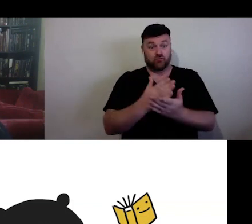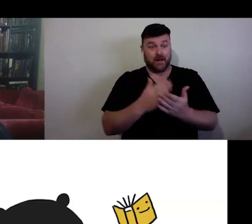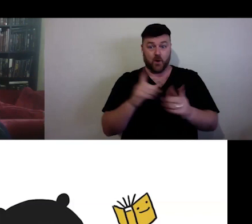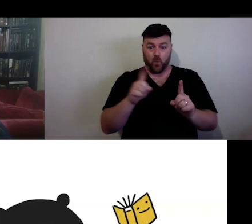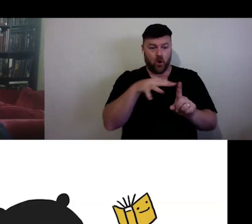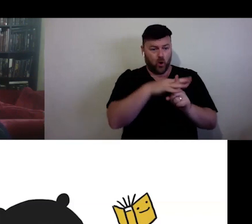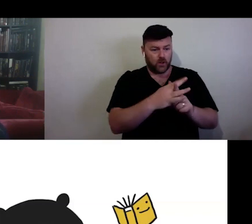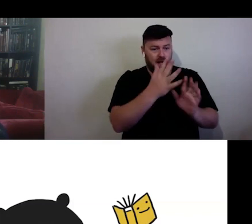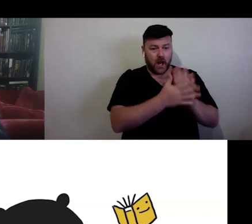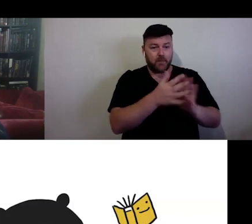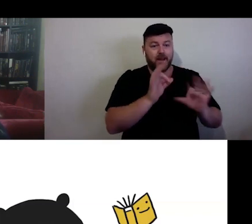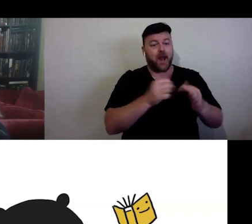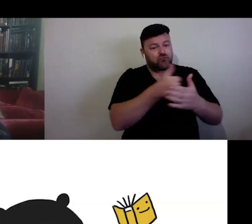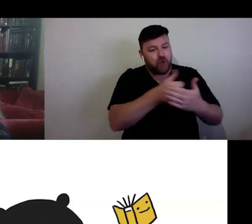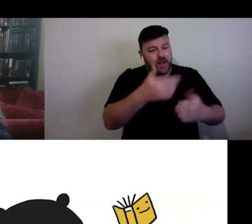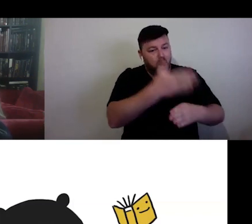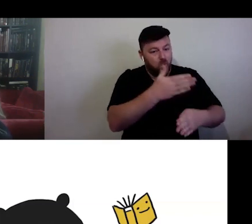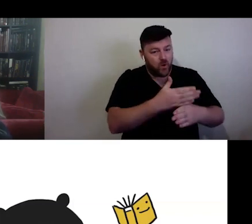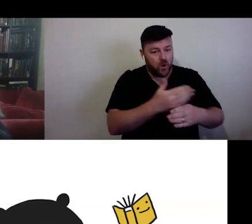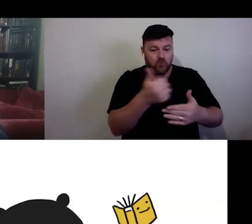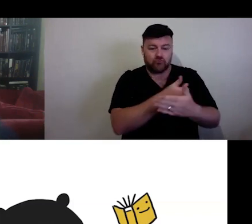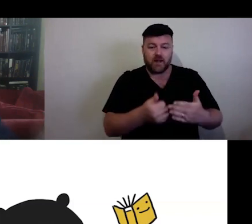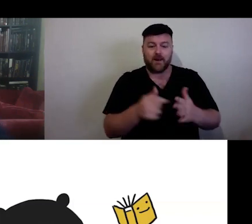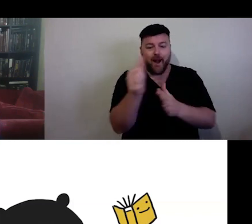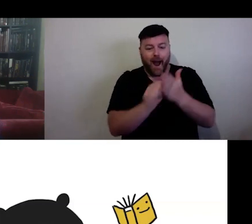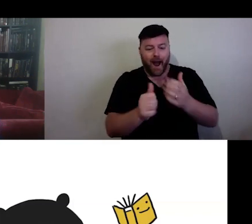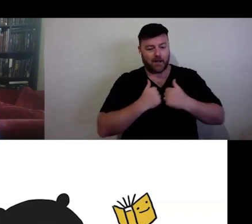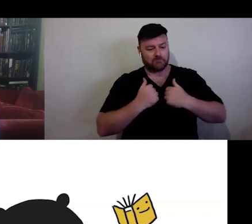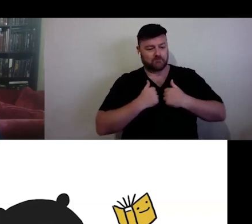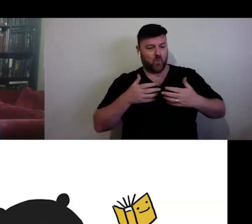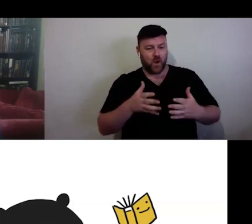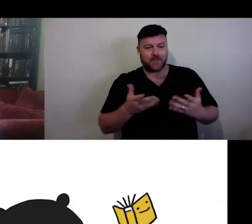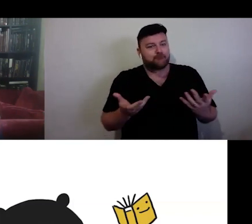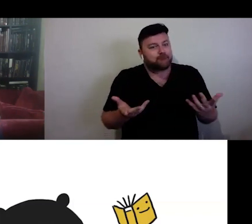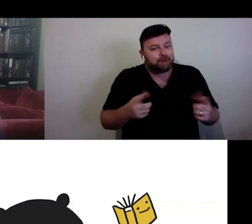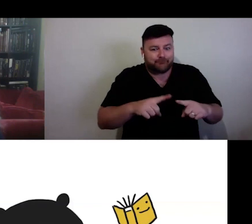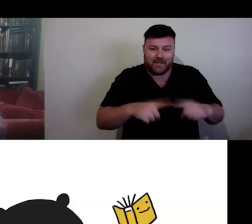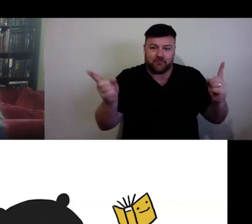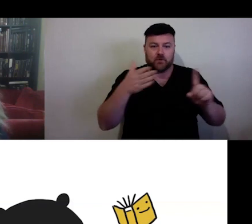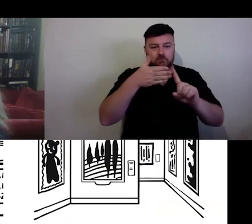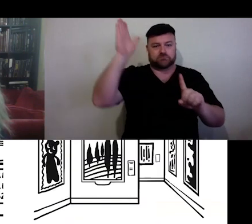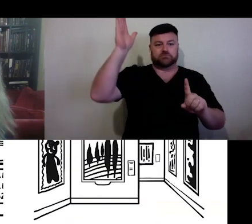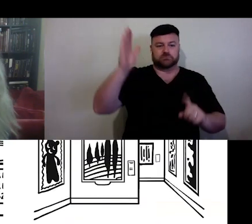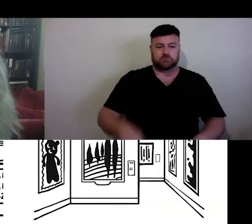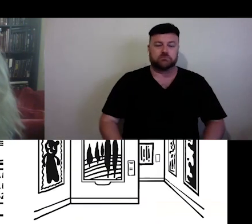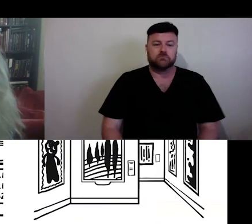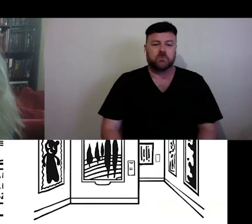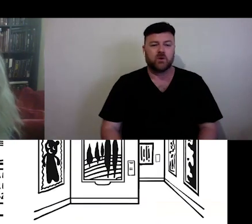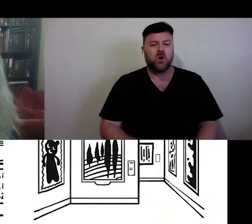work and art experience. So, what are these usual places? These usual